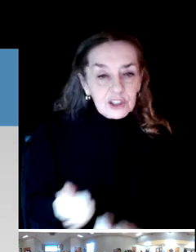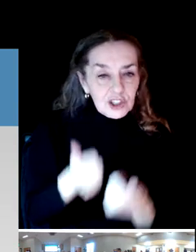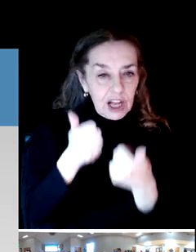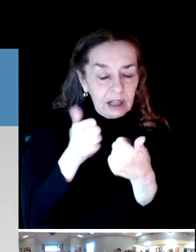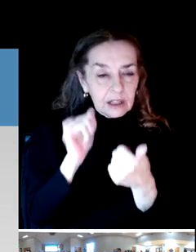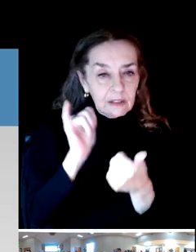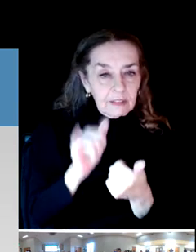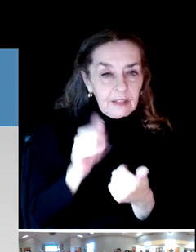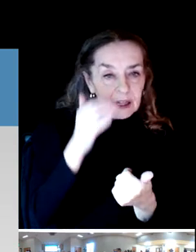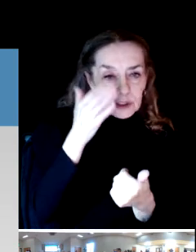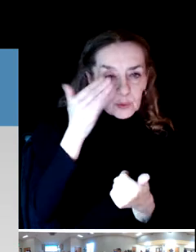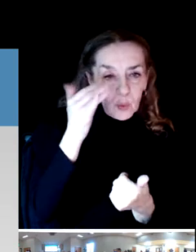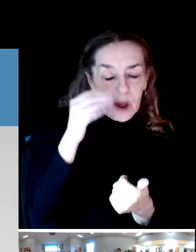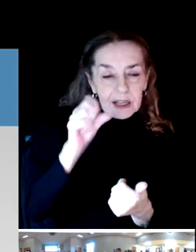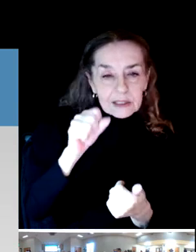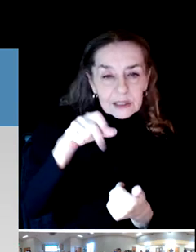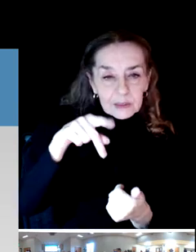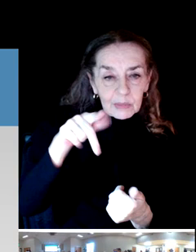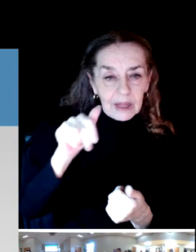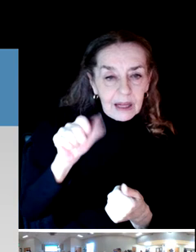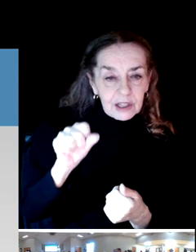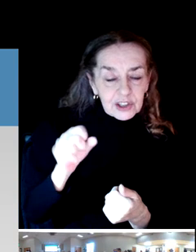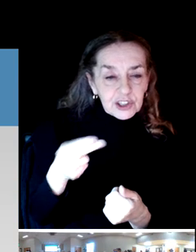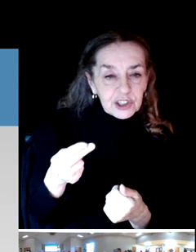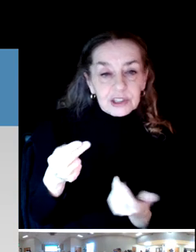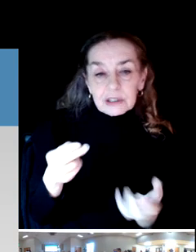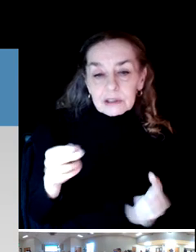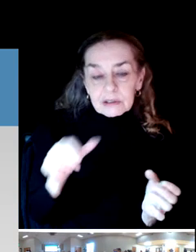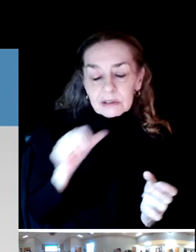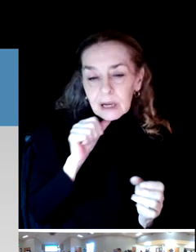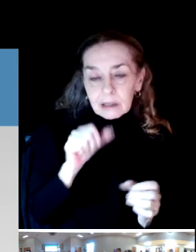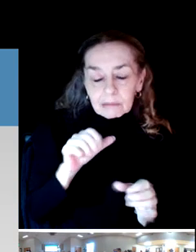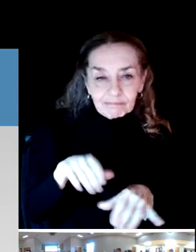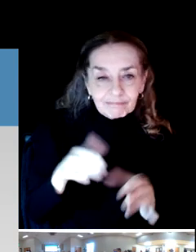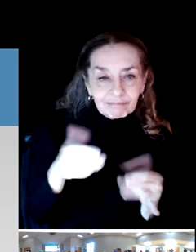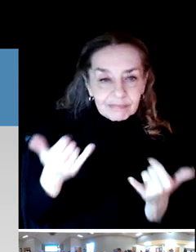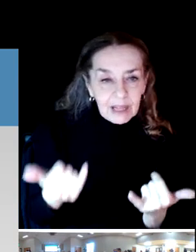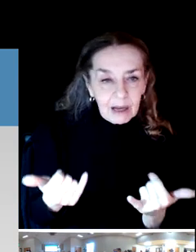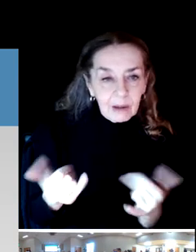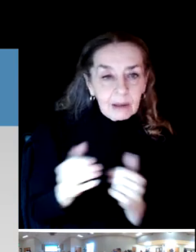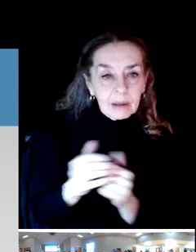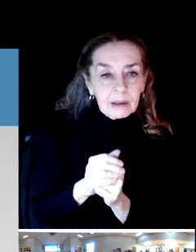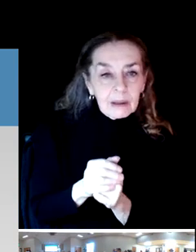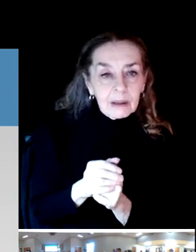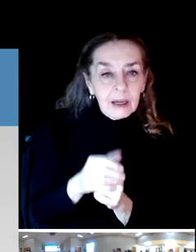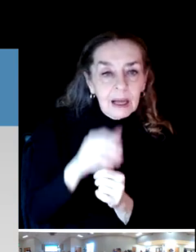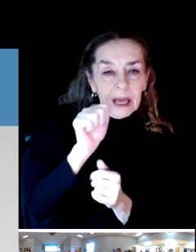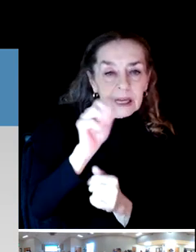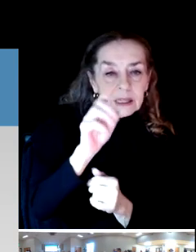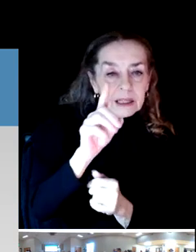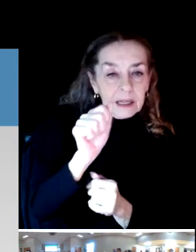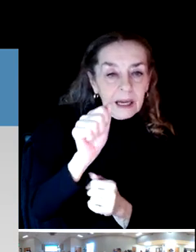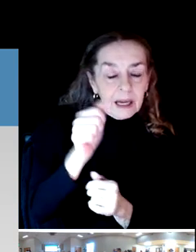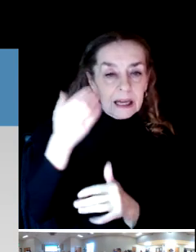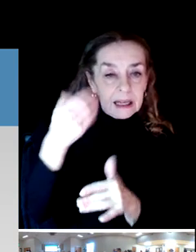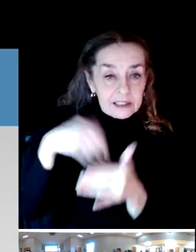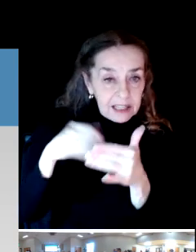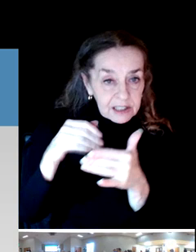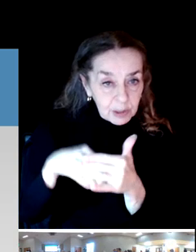at Lively Park is not operating. Accessibility, ADA accessibility.